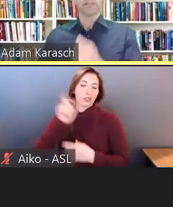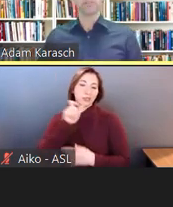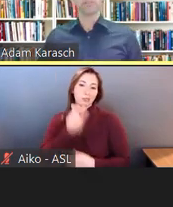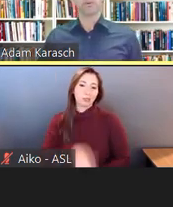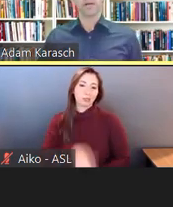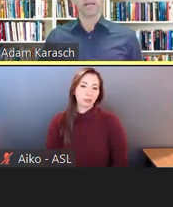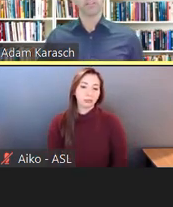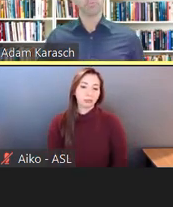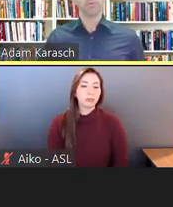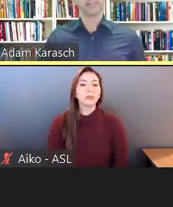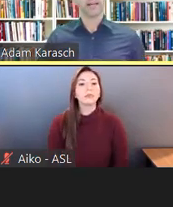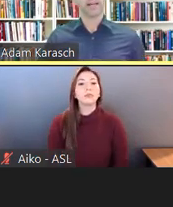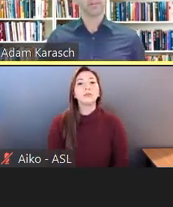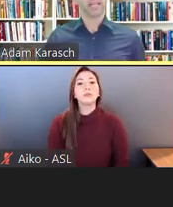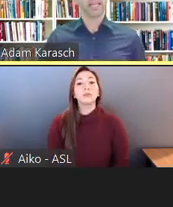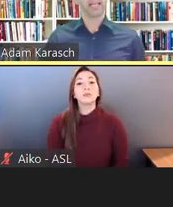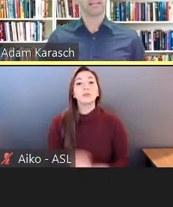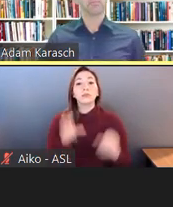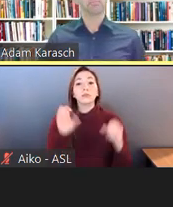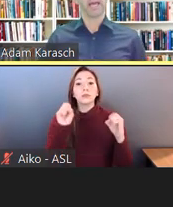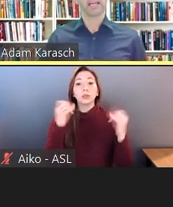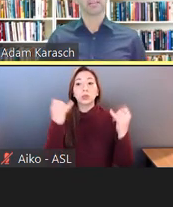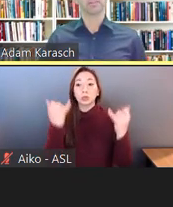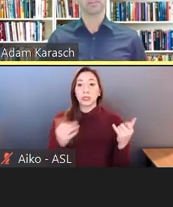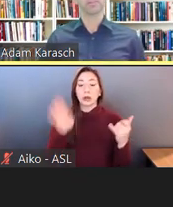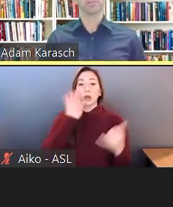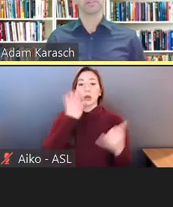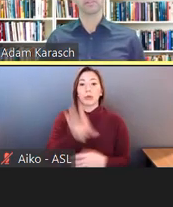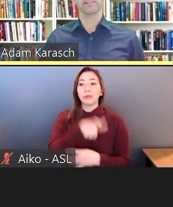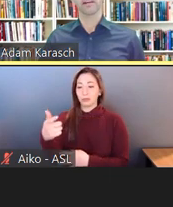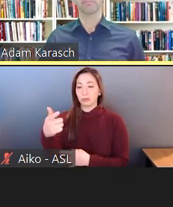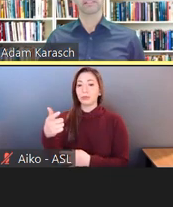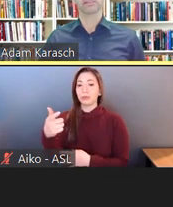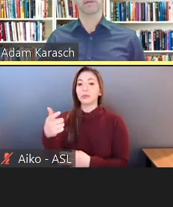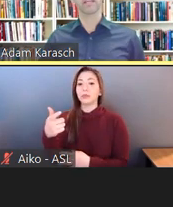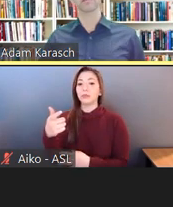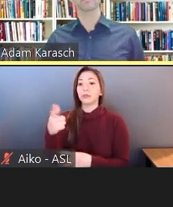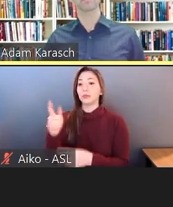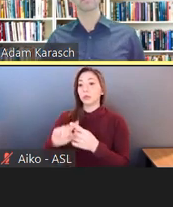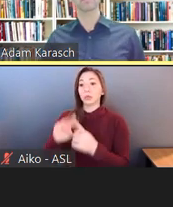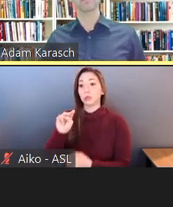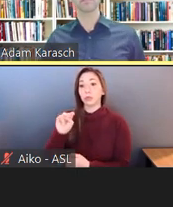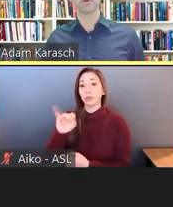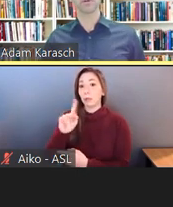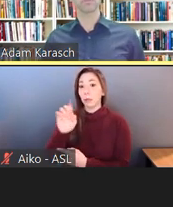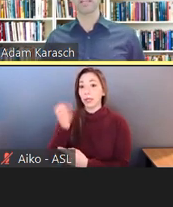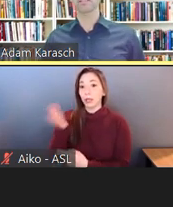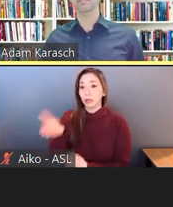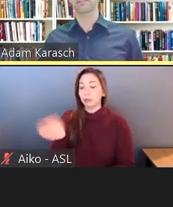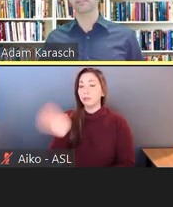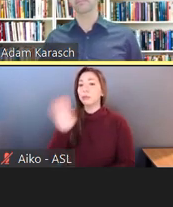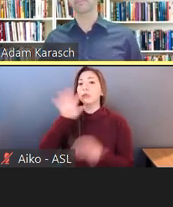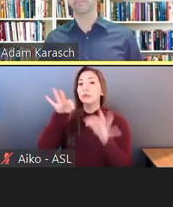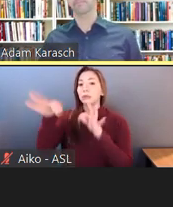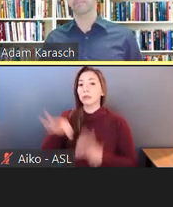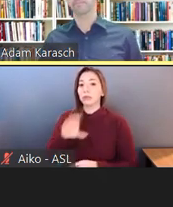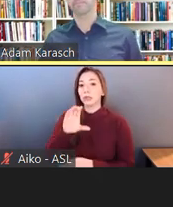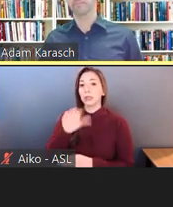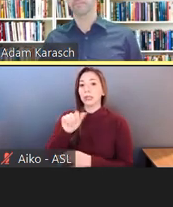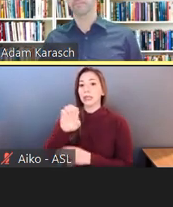So at this point, I'm going to hand it back to Mike to walk through the case studies.